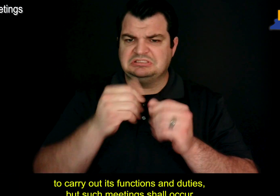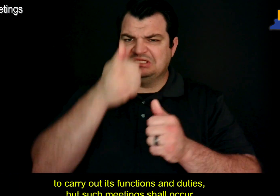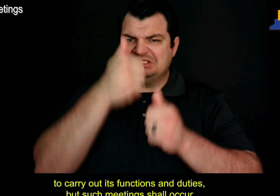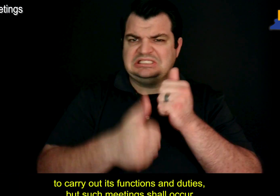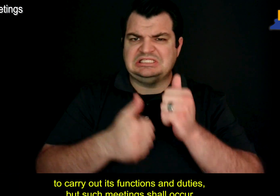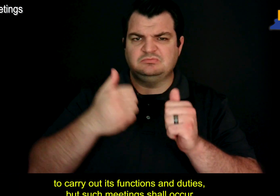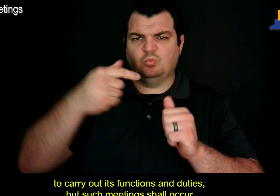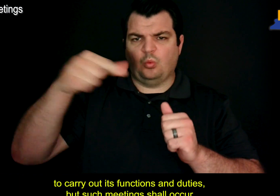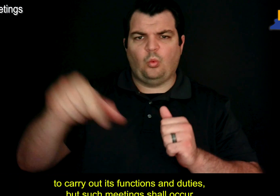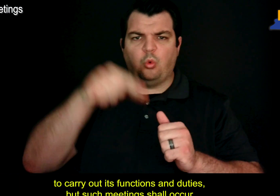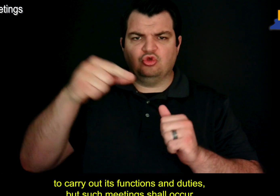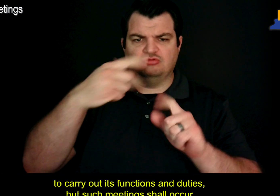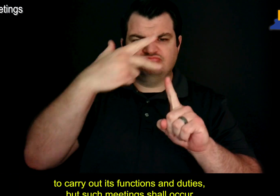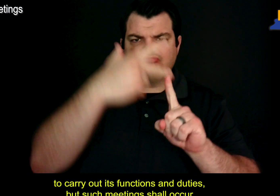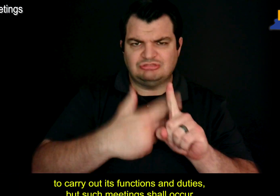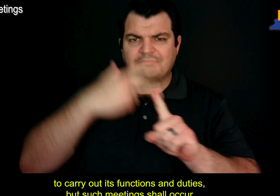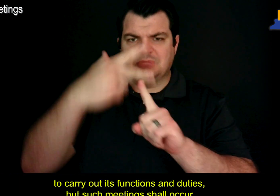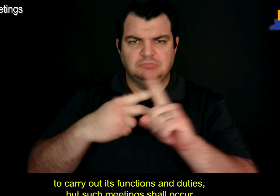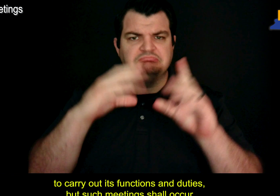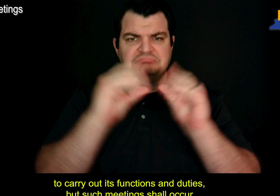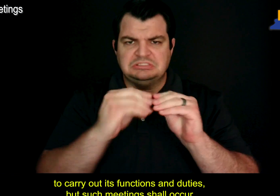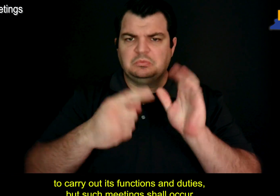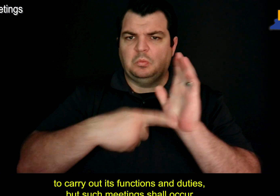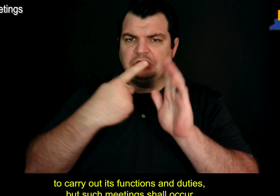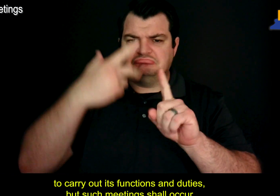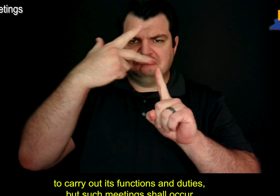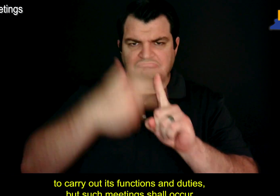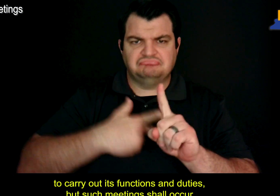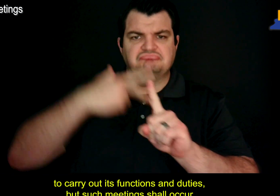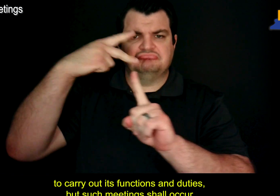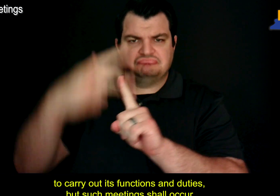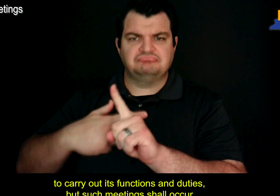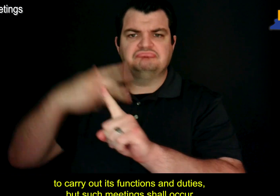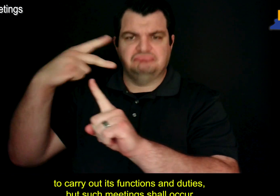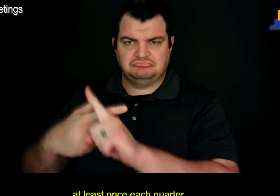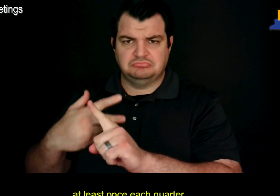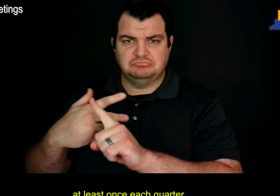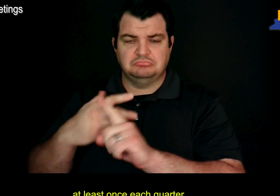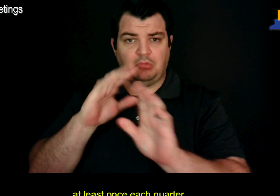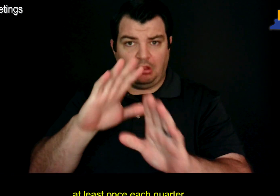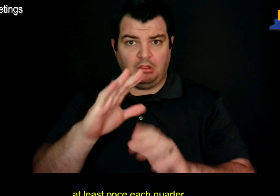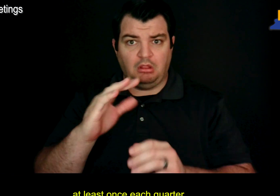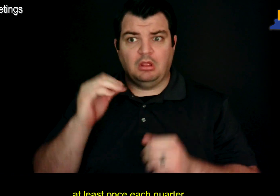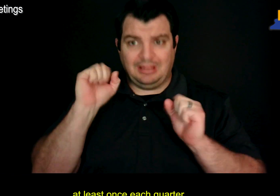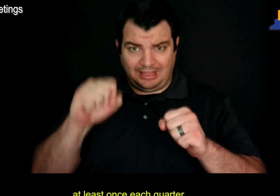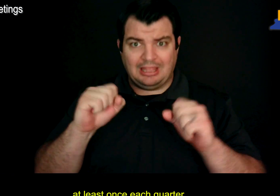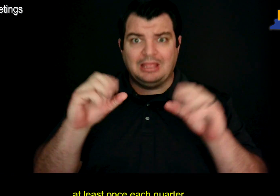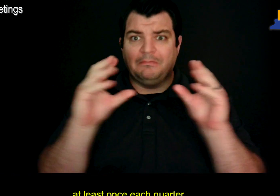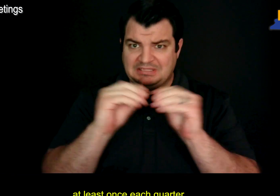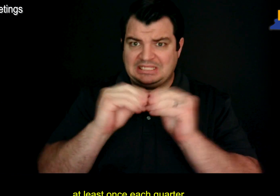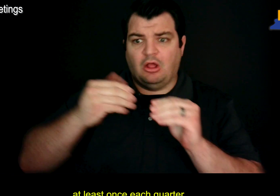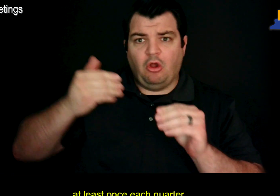to carry out its functions and duties, but such meetings shall occur at least once each quarter.